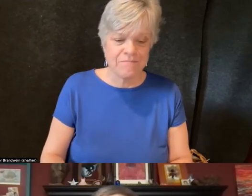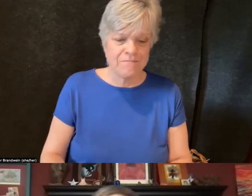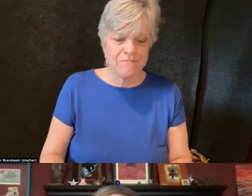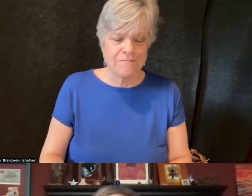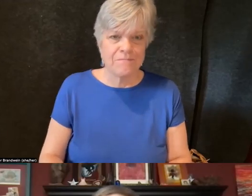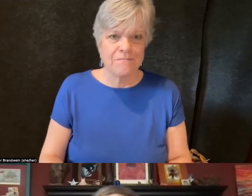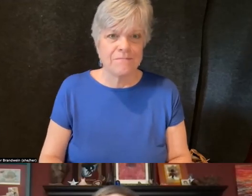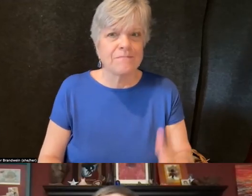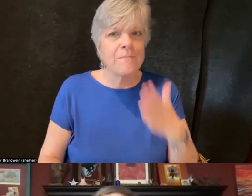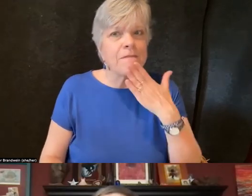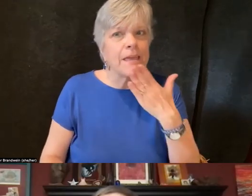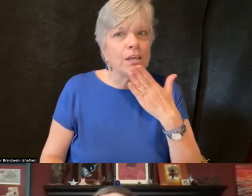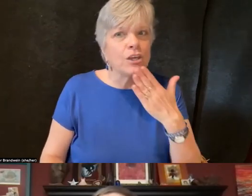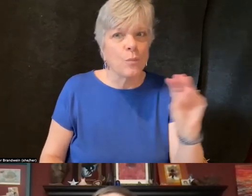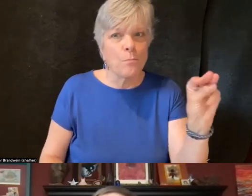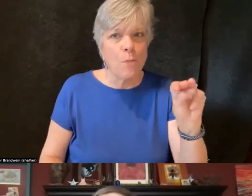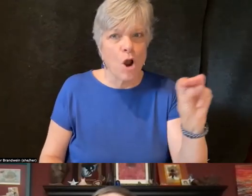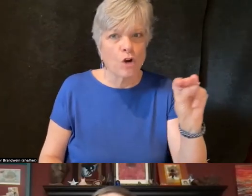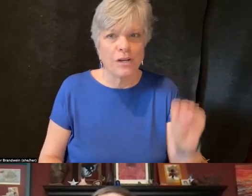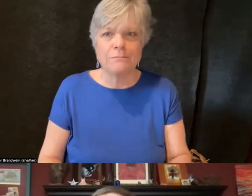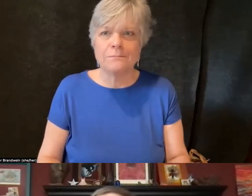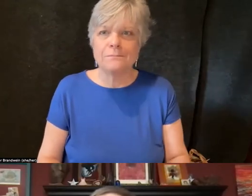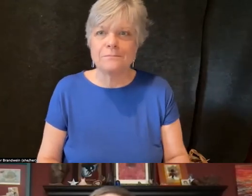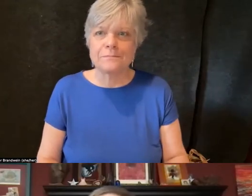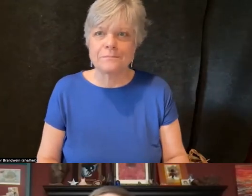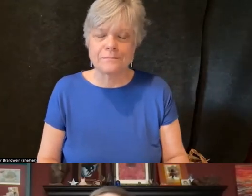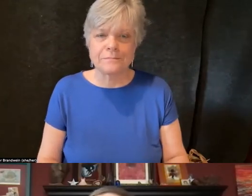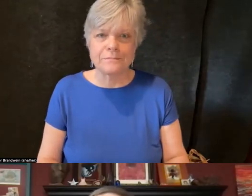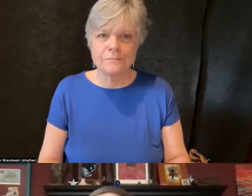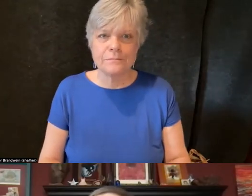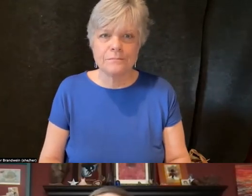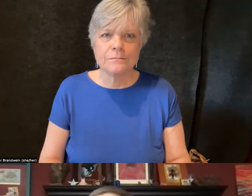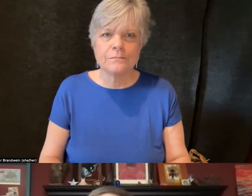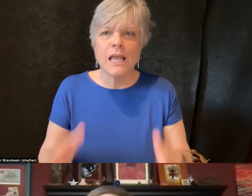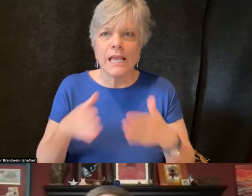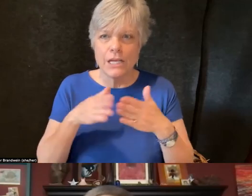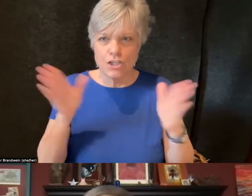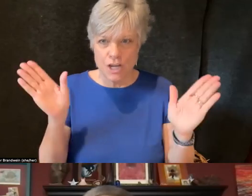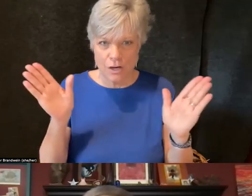Thank you, Margaret, for pointing that out. But yes, so I think just in general for the symposium,